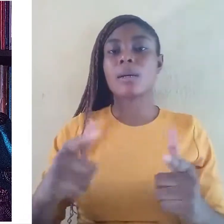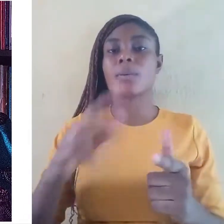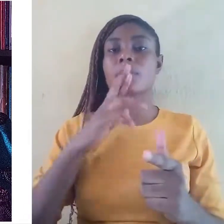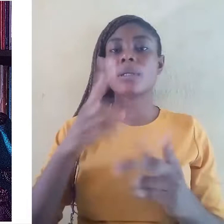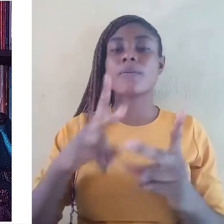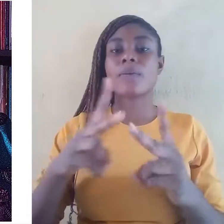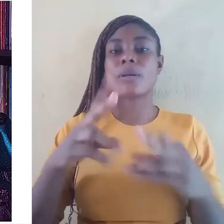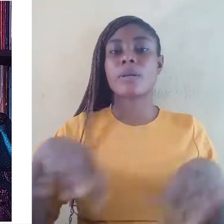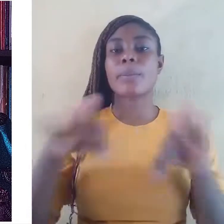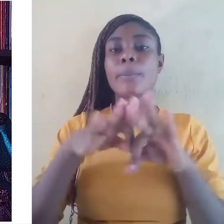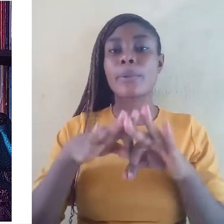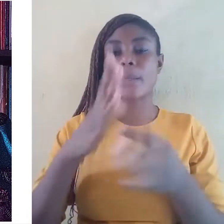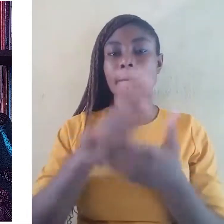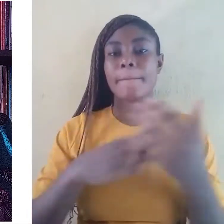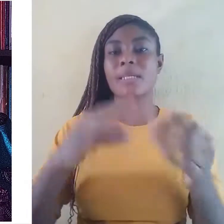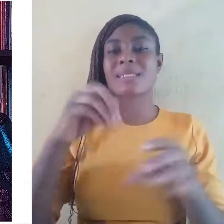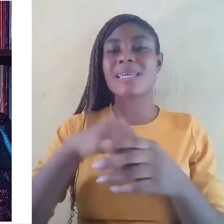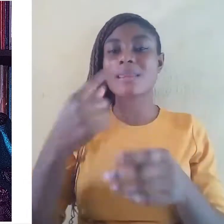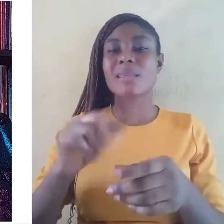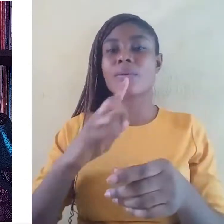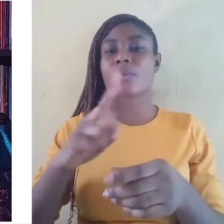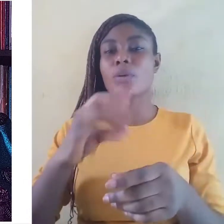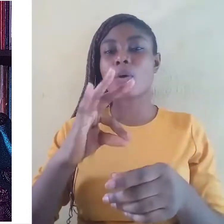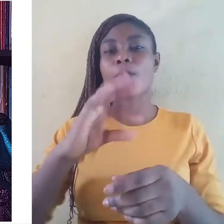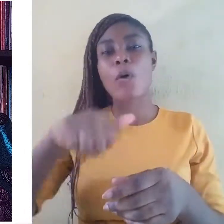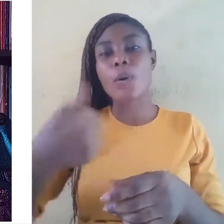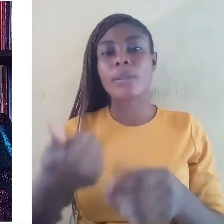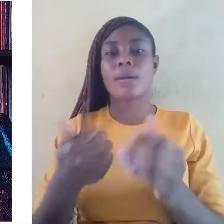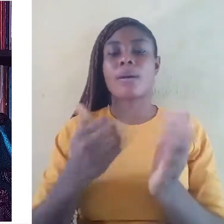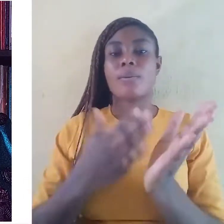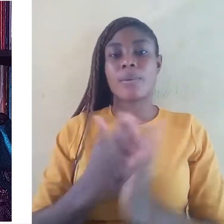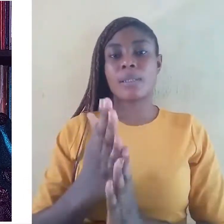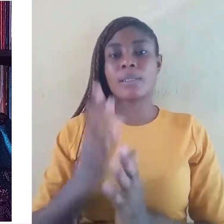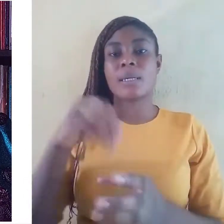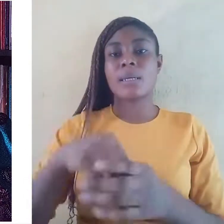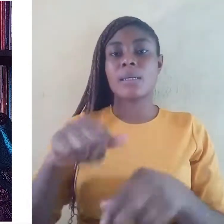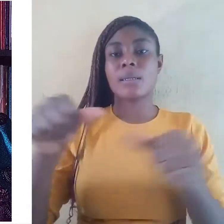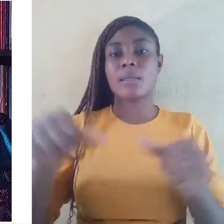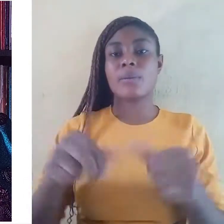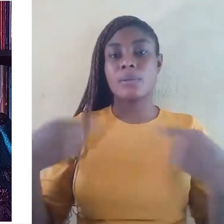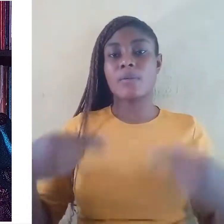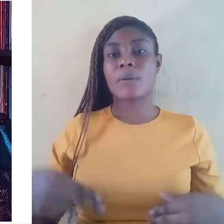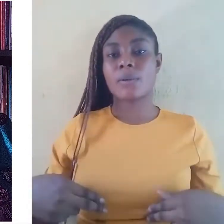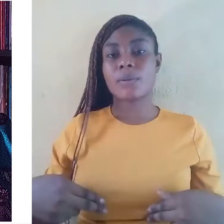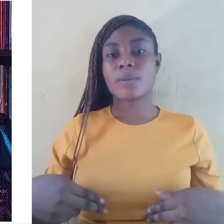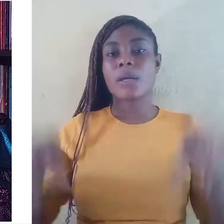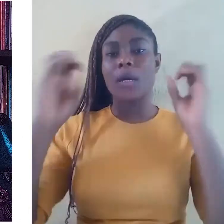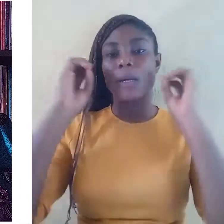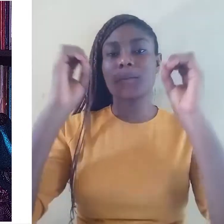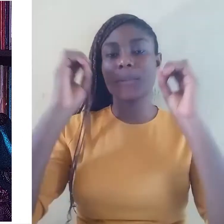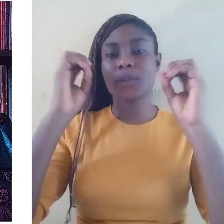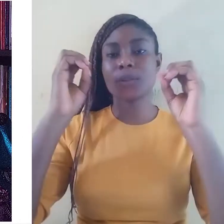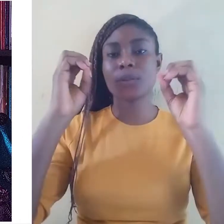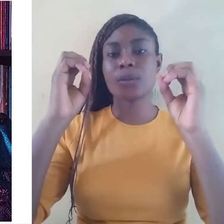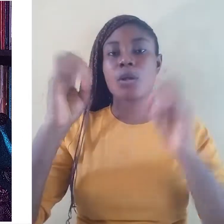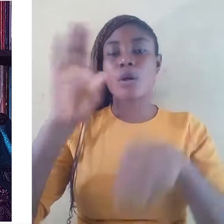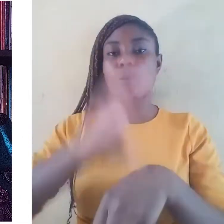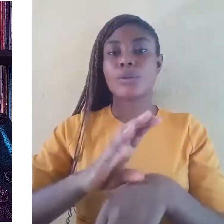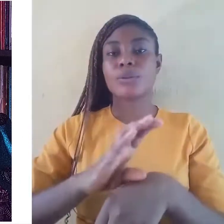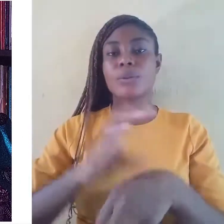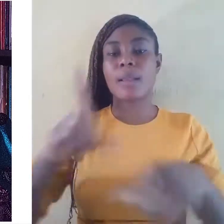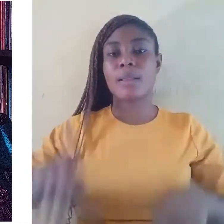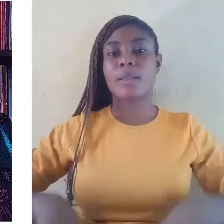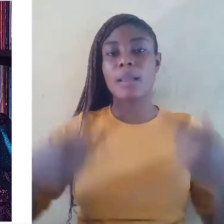the realization of other rights, in the areas of health, education, cultural life, politics,